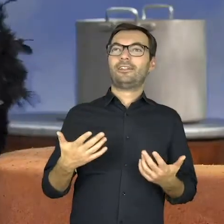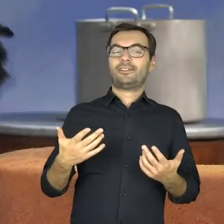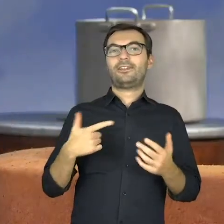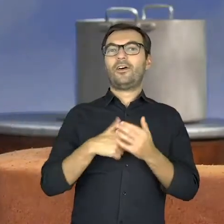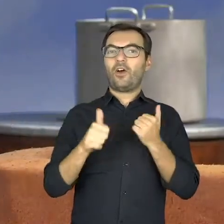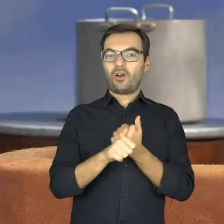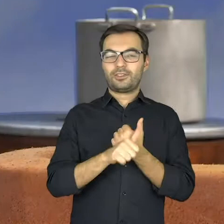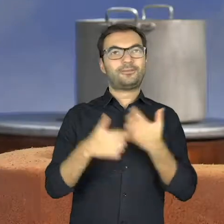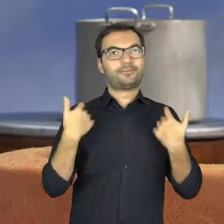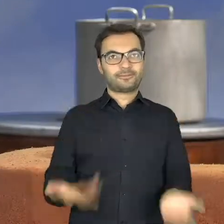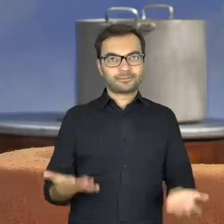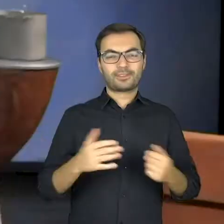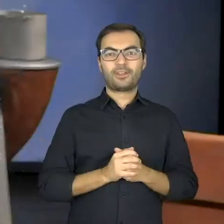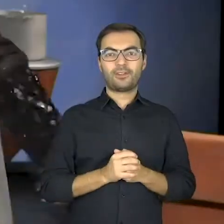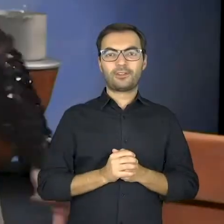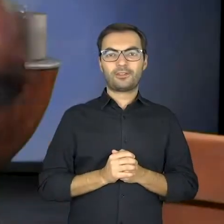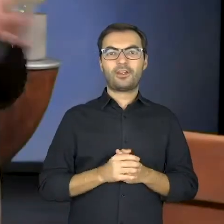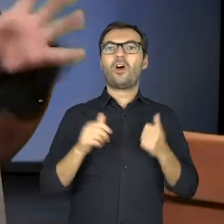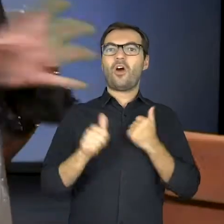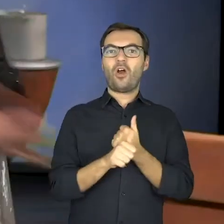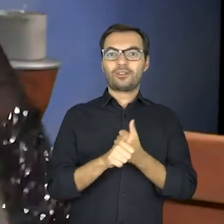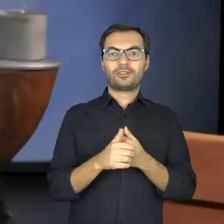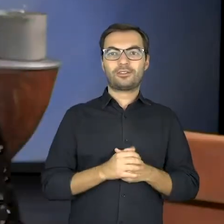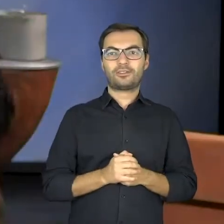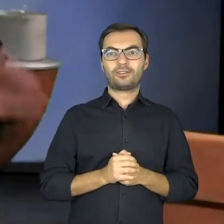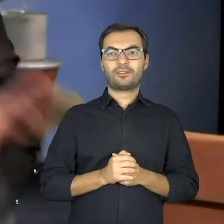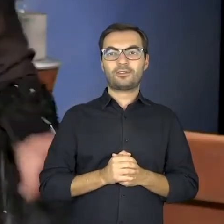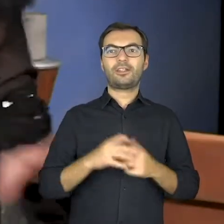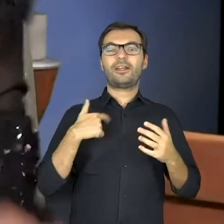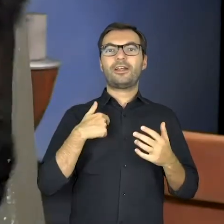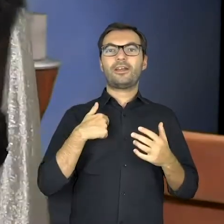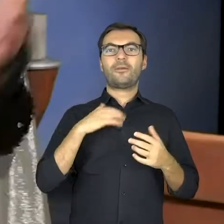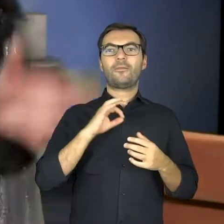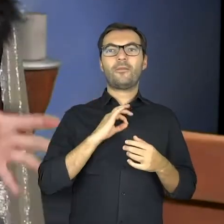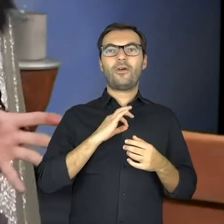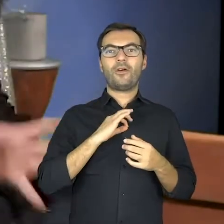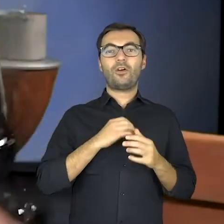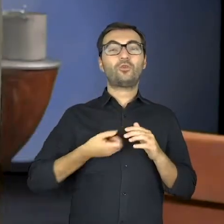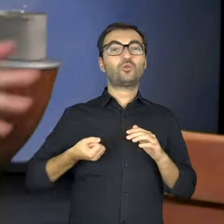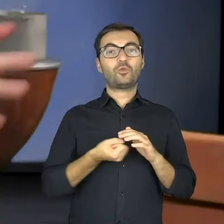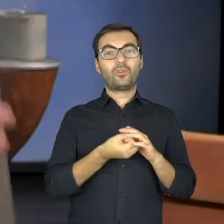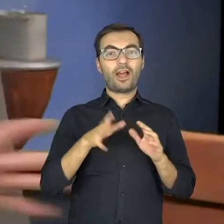Well, the matter is… The matter is that I have found a song in my musical drawer,